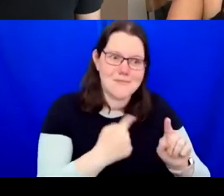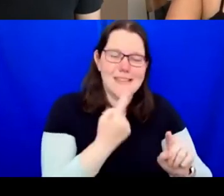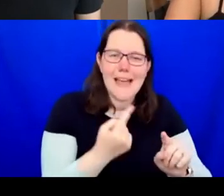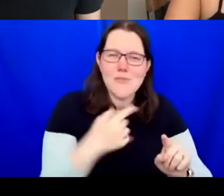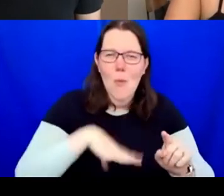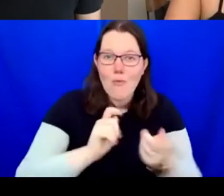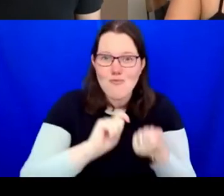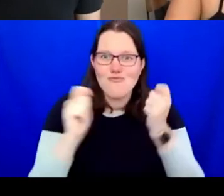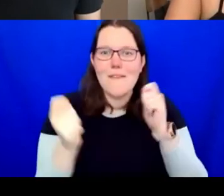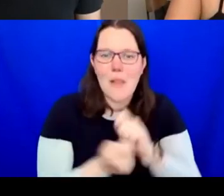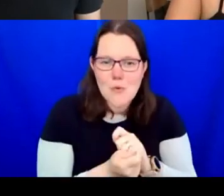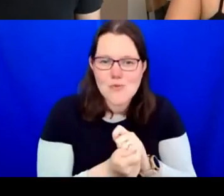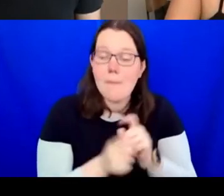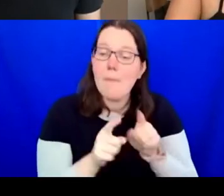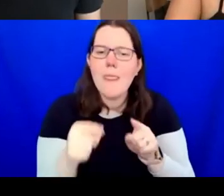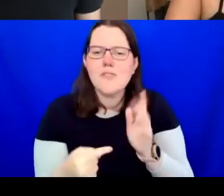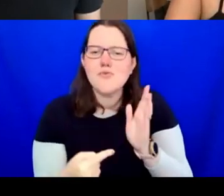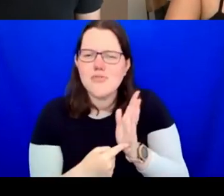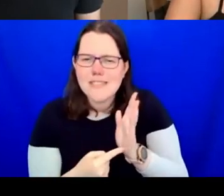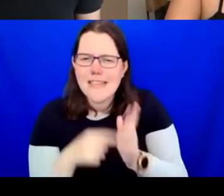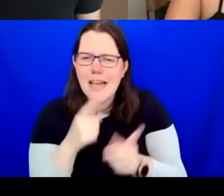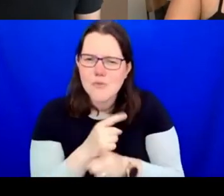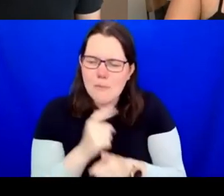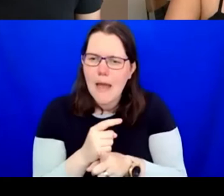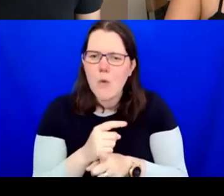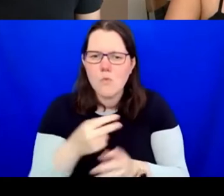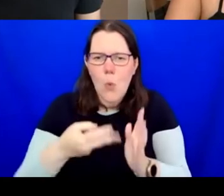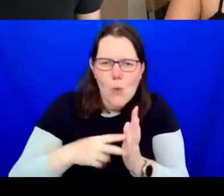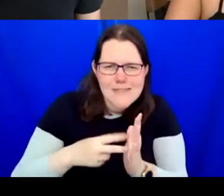about the culture of an organisation and about change. I'm just wondering